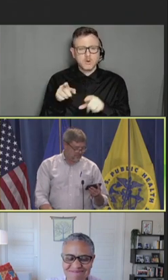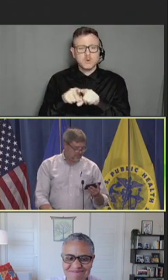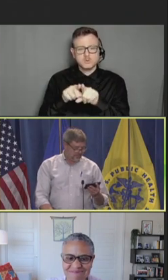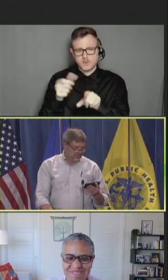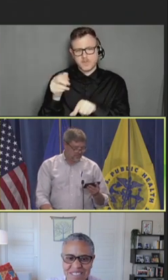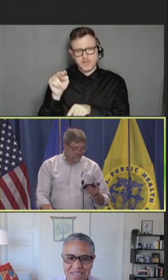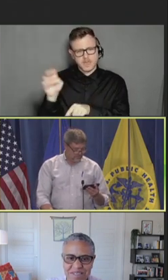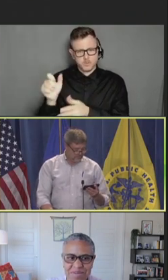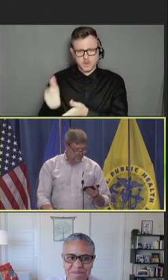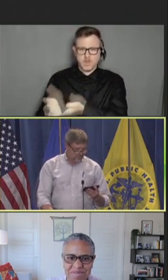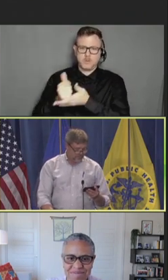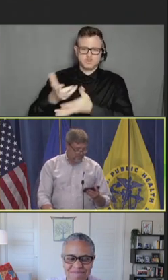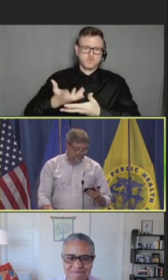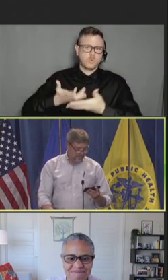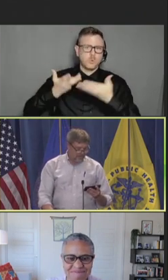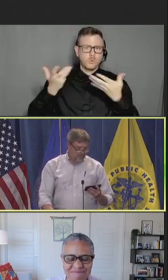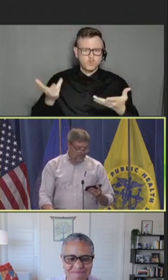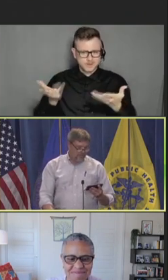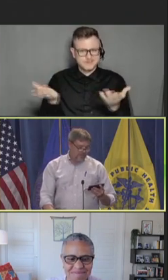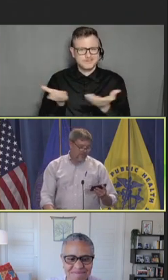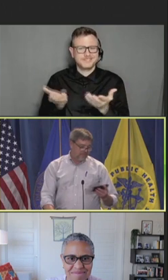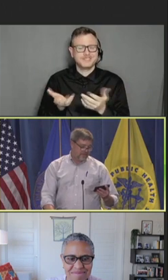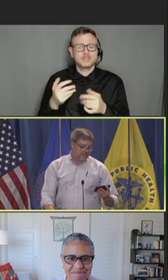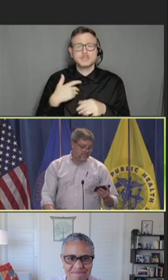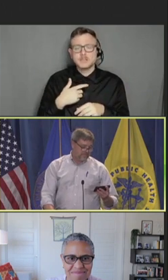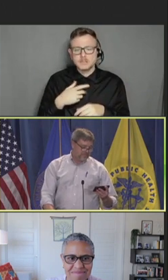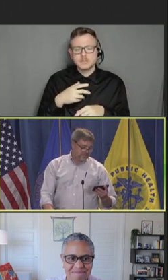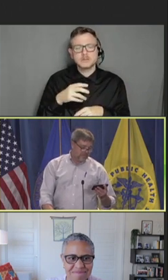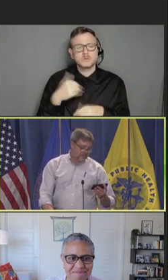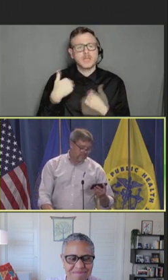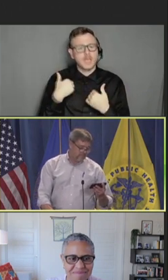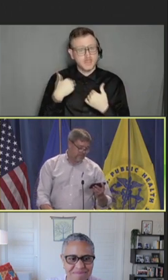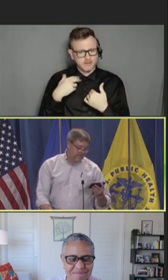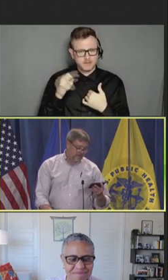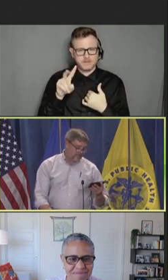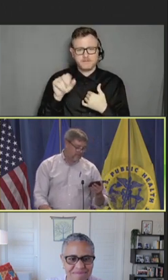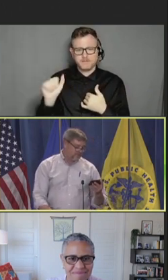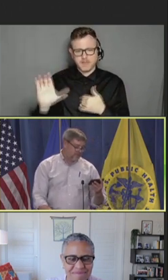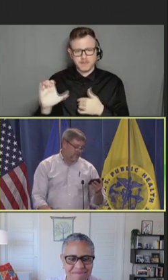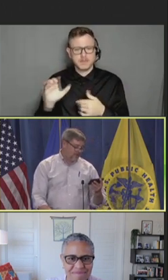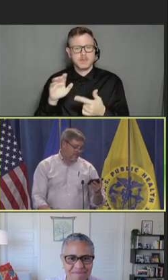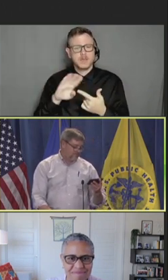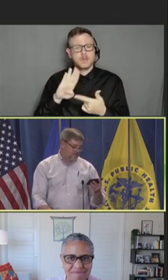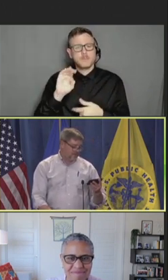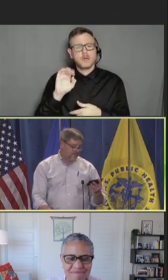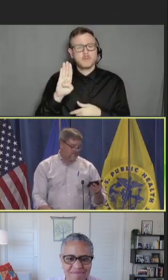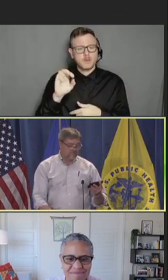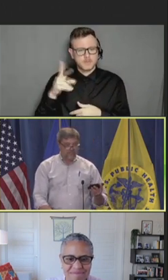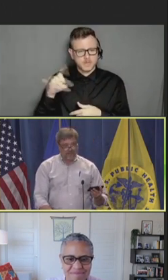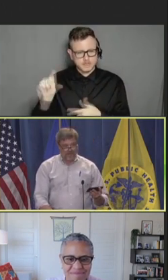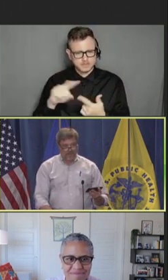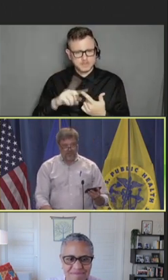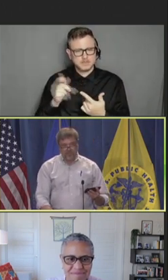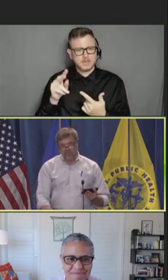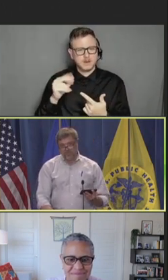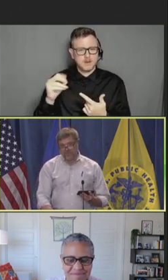what we're working on. We have NVAC members Bob Hopkins, Dan Hoft, and Molly Howell, who are on the committee